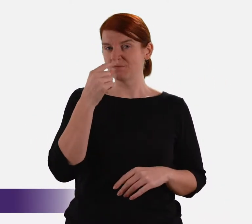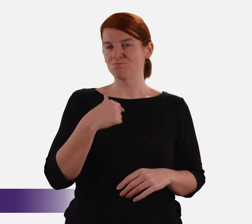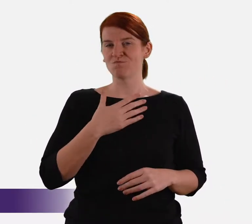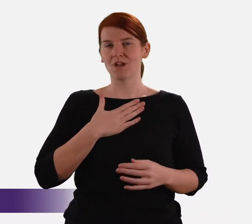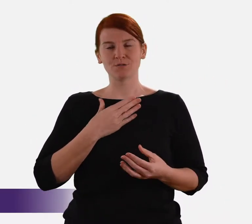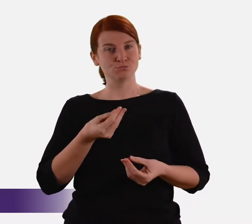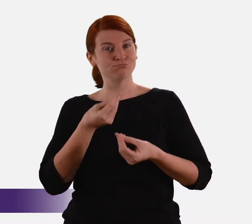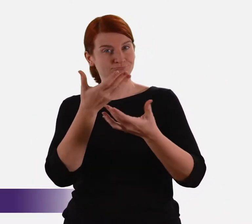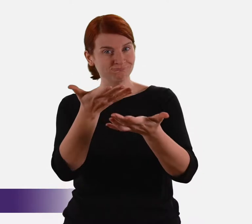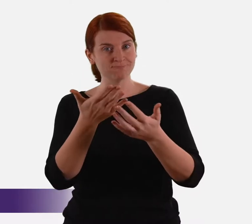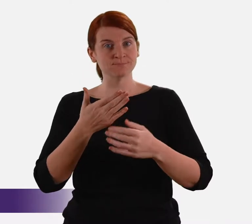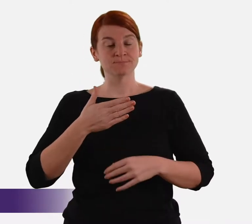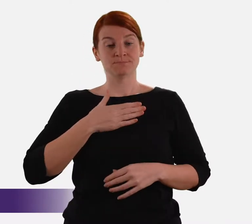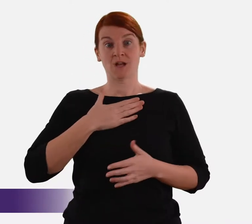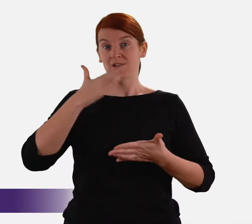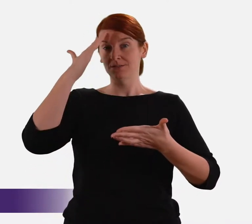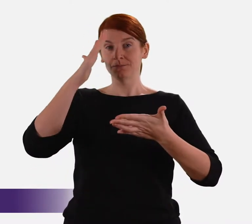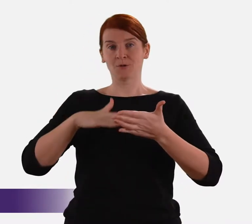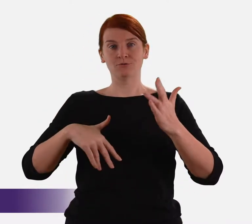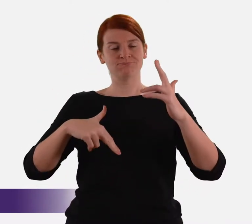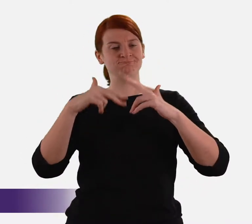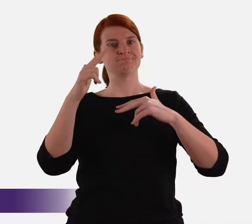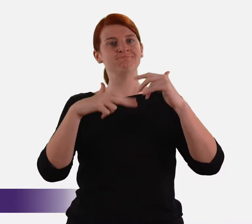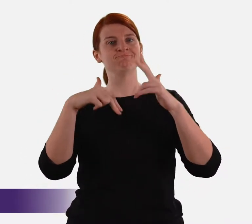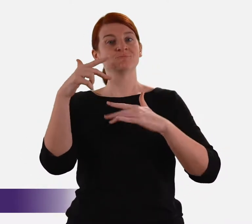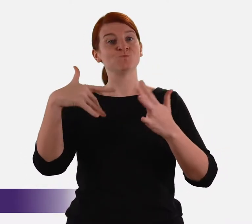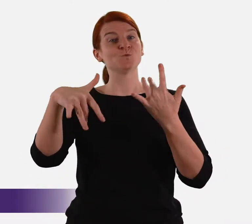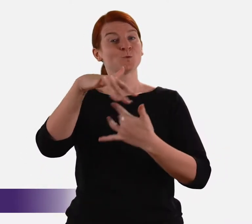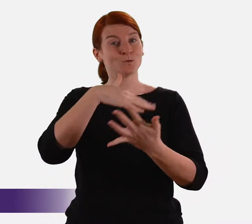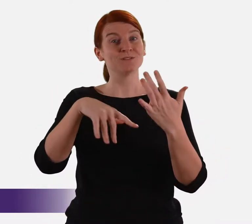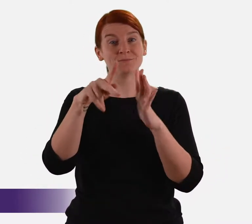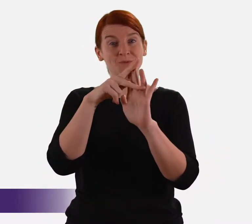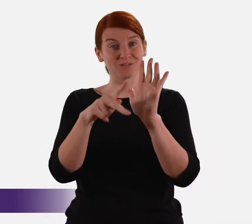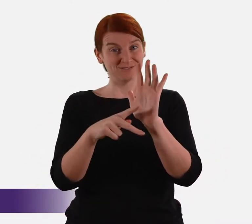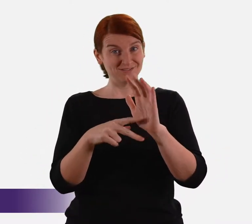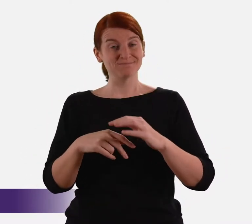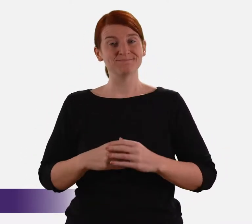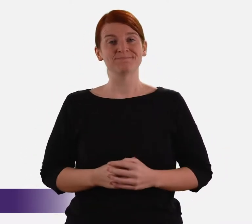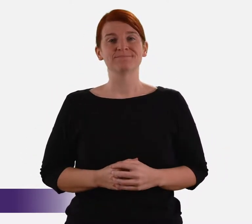If I may, I would like to illustrate this from my own experience in the formulation of social policy.